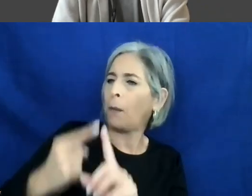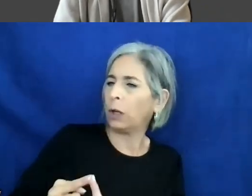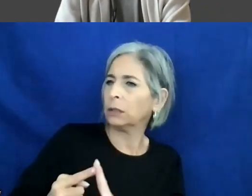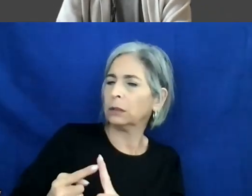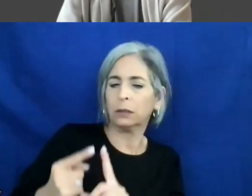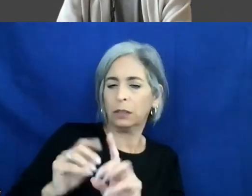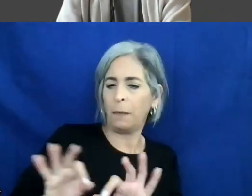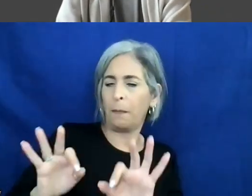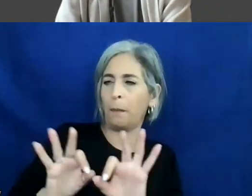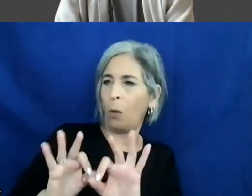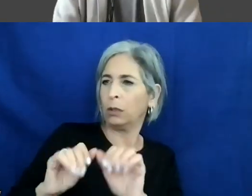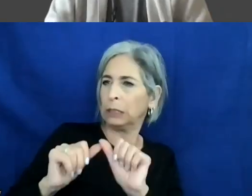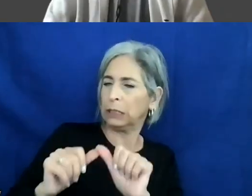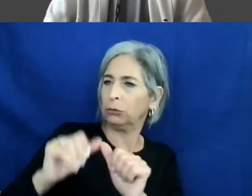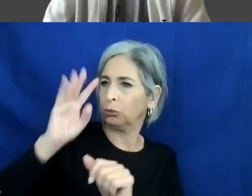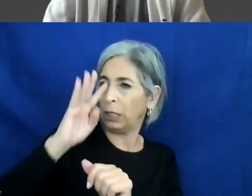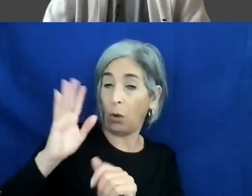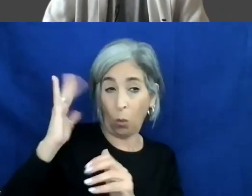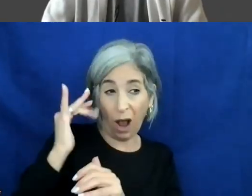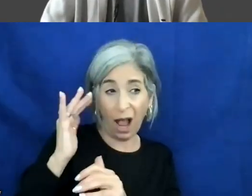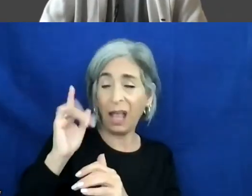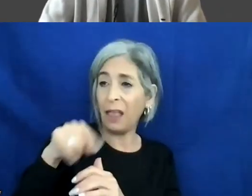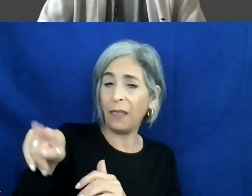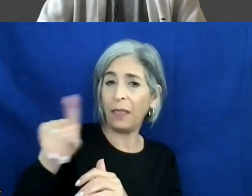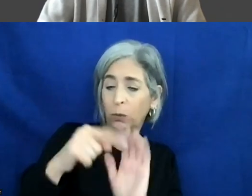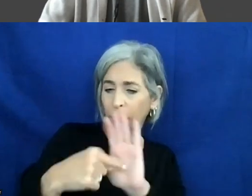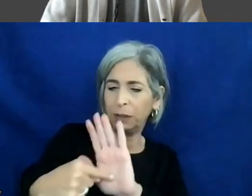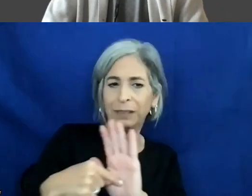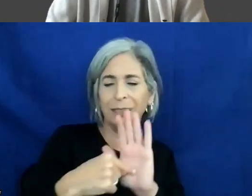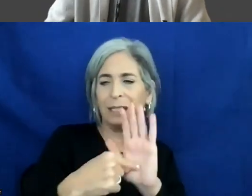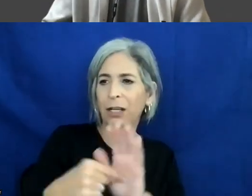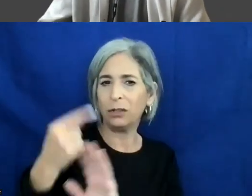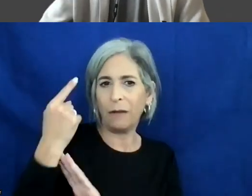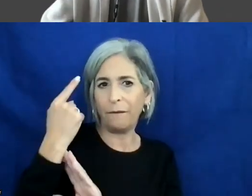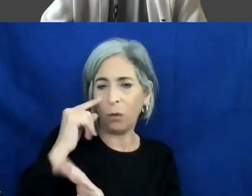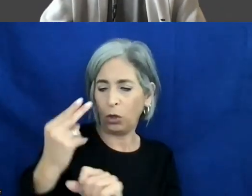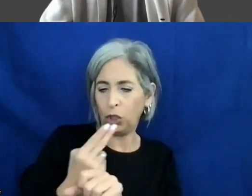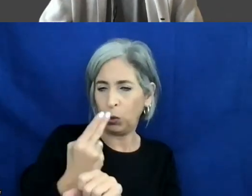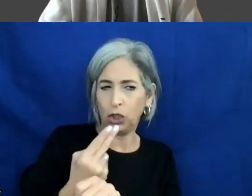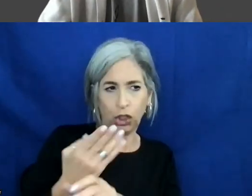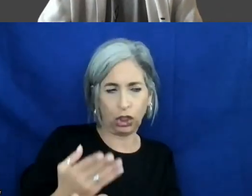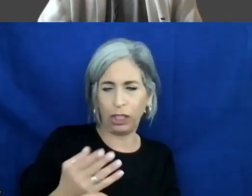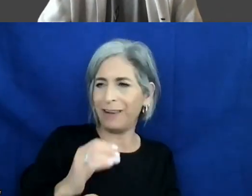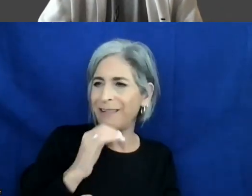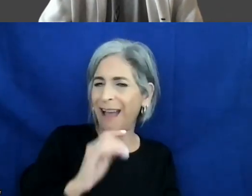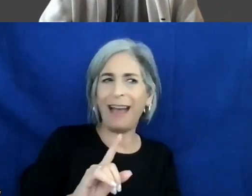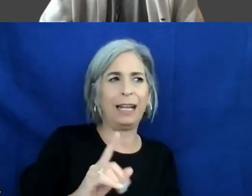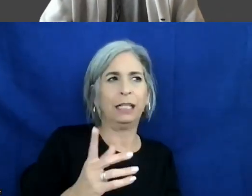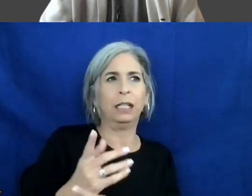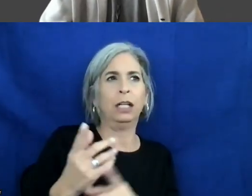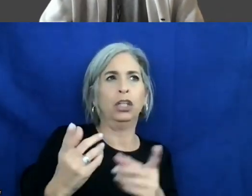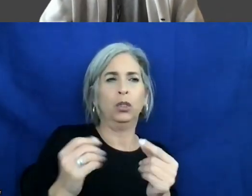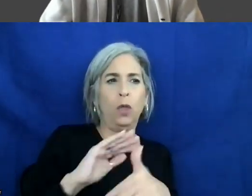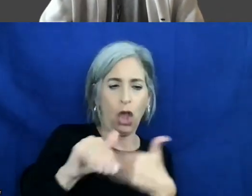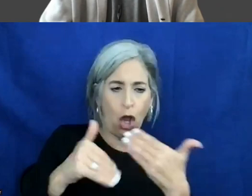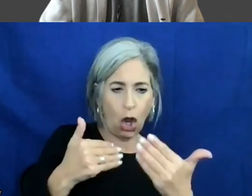it is representation for users, they're not actually considering the whole demographic